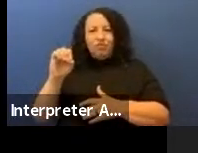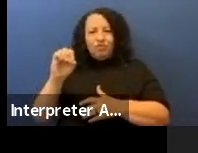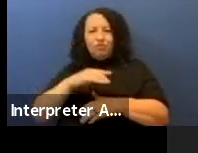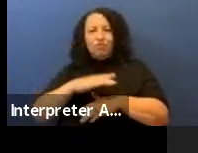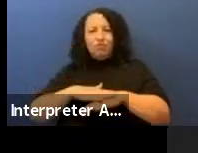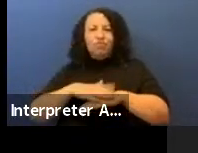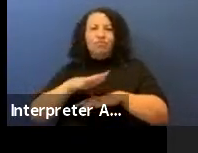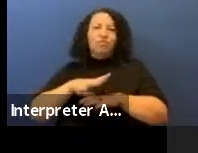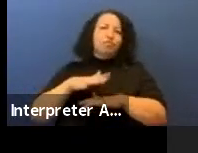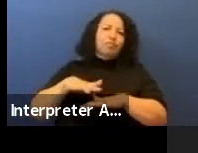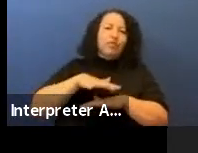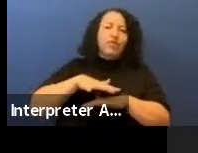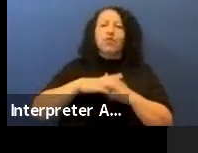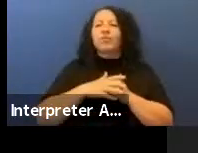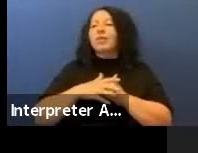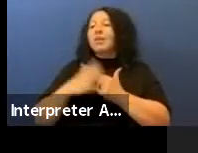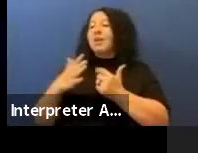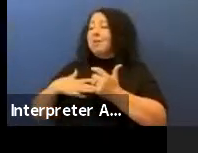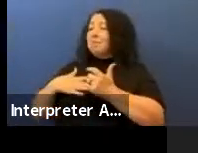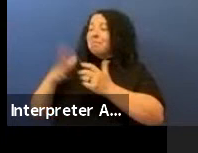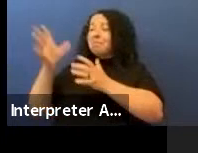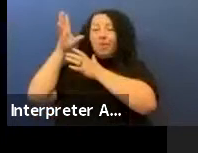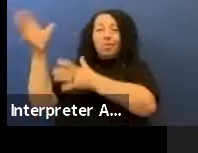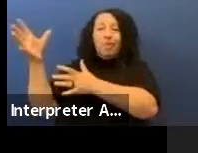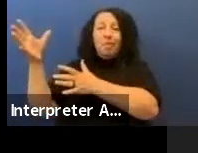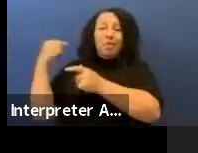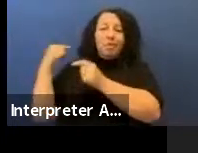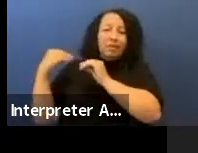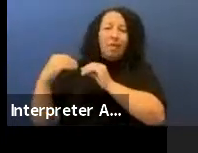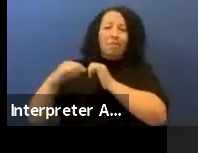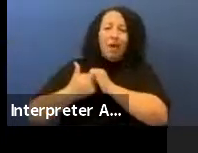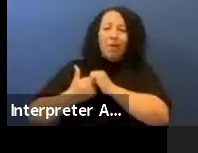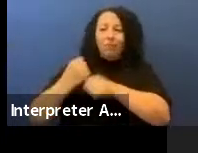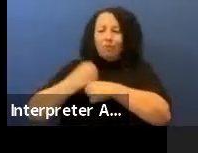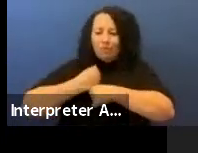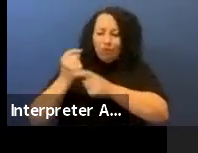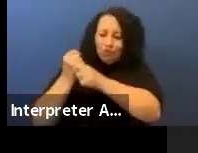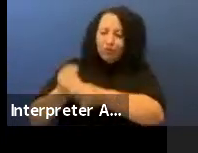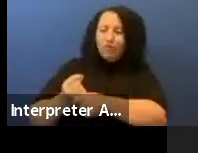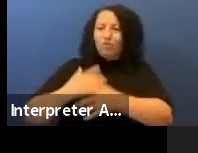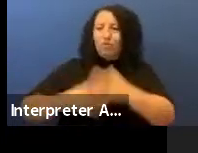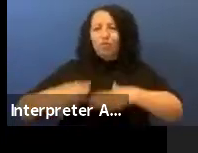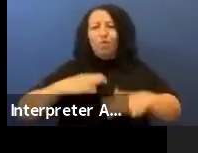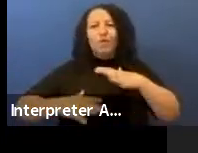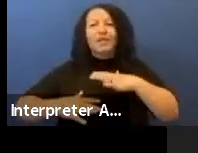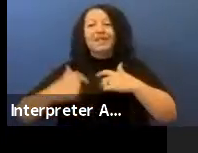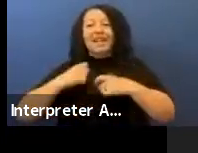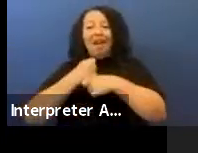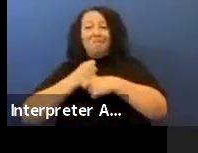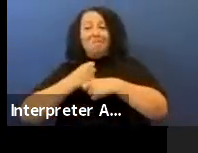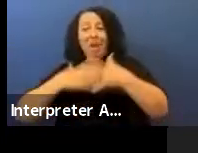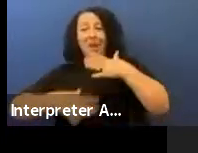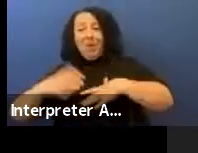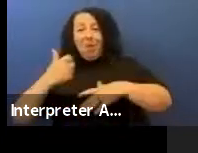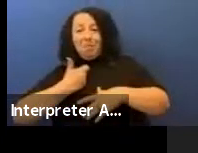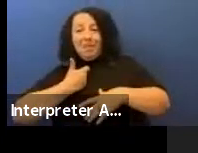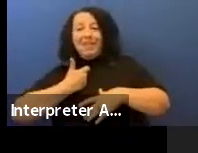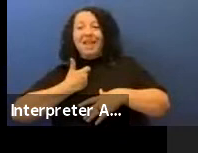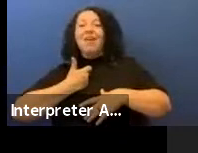In their honor and in honor of my own grandchildren I made clothes that eventually made it into the Metropolitan Museum.